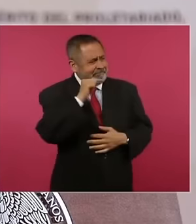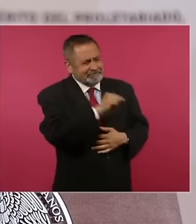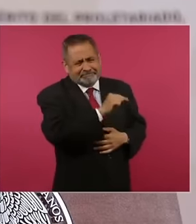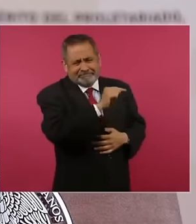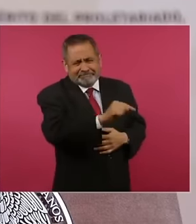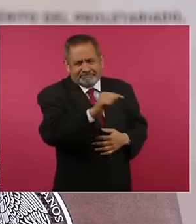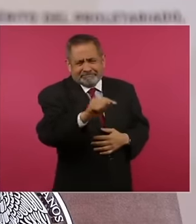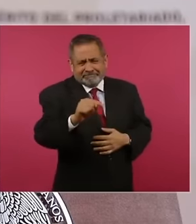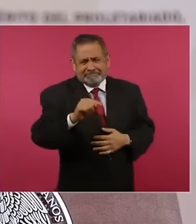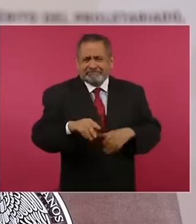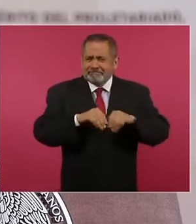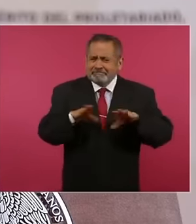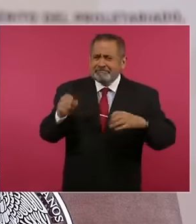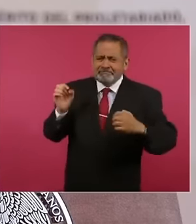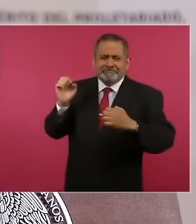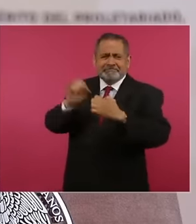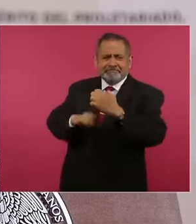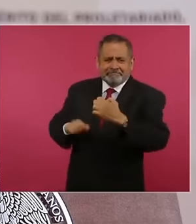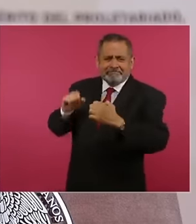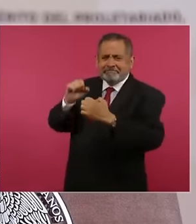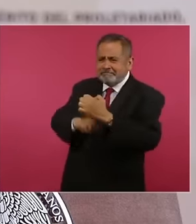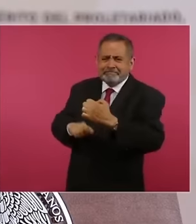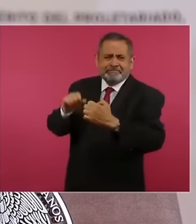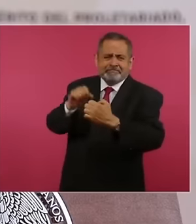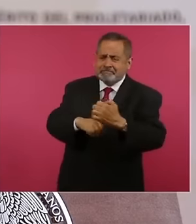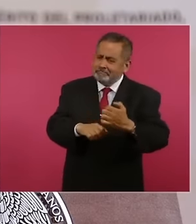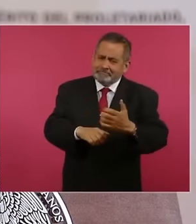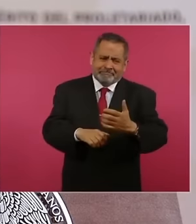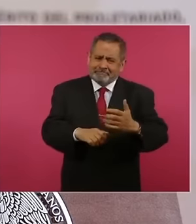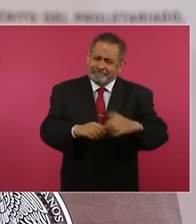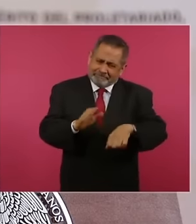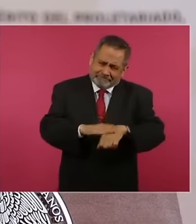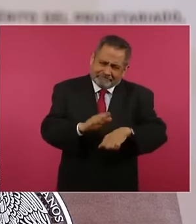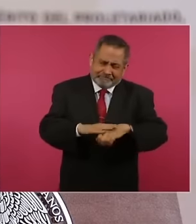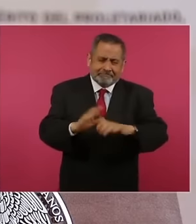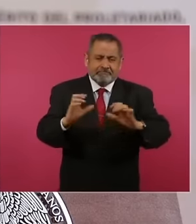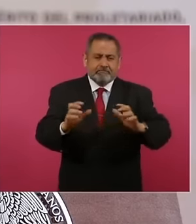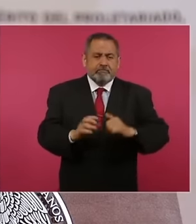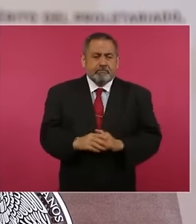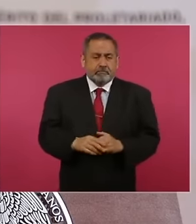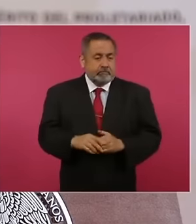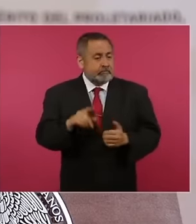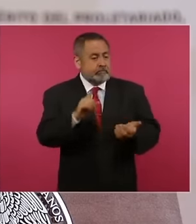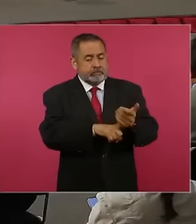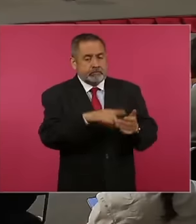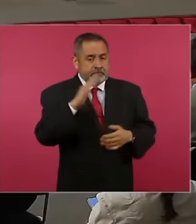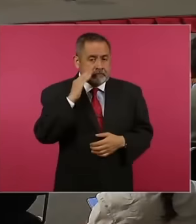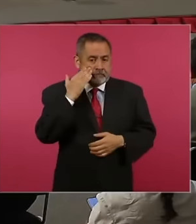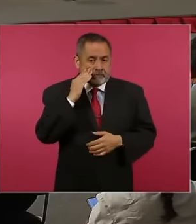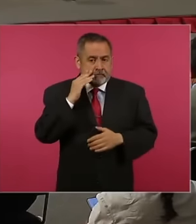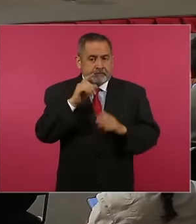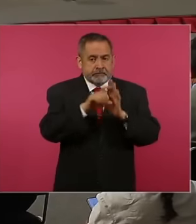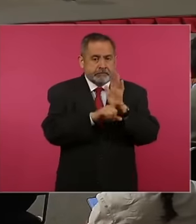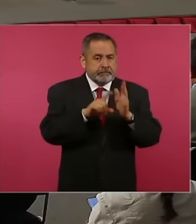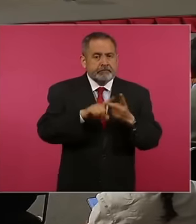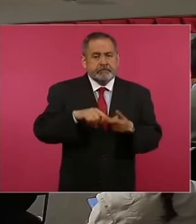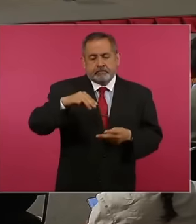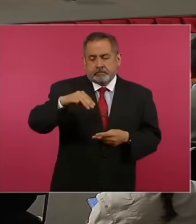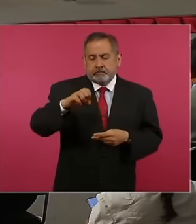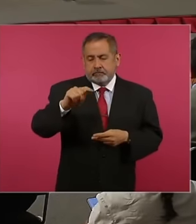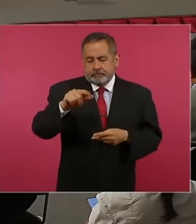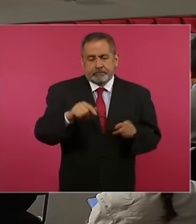many more. Let's remember, there is one within the Facebook platform, now there are ads.